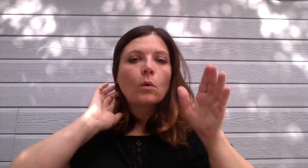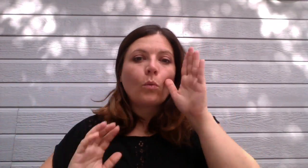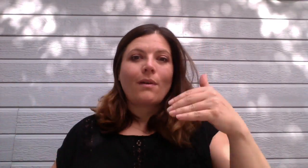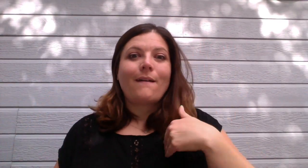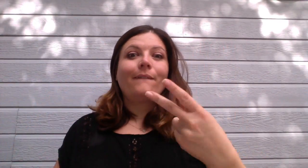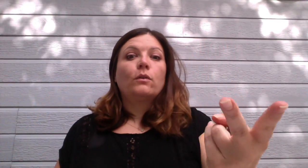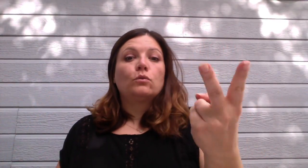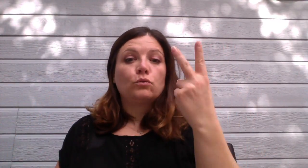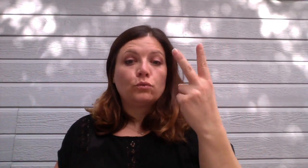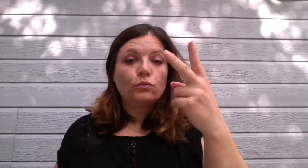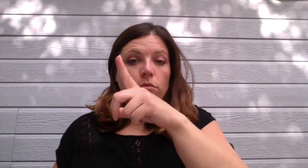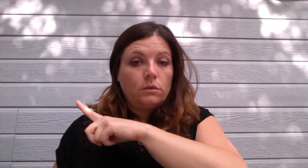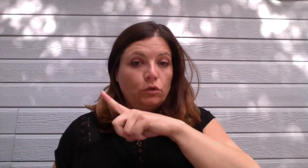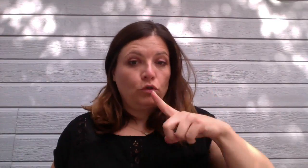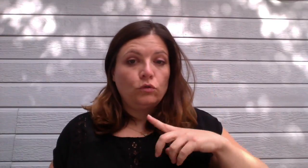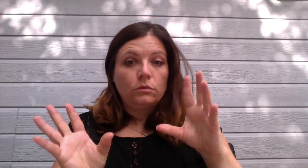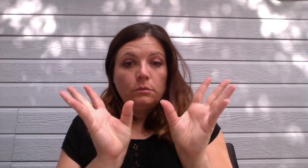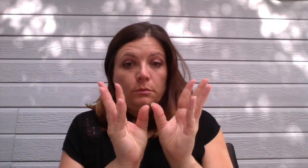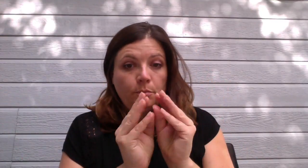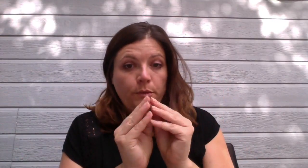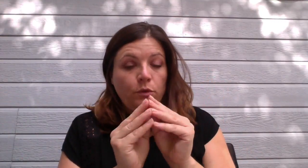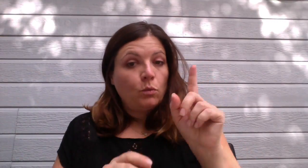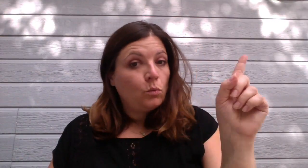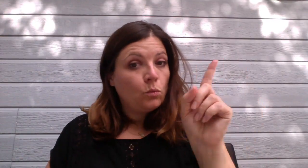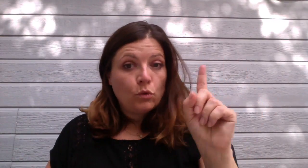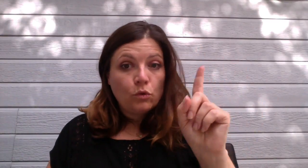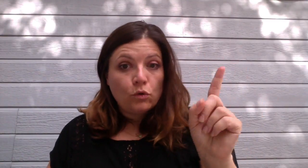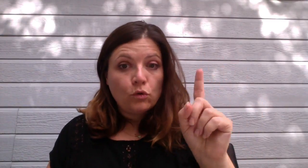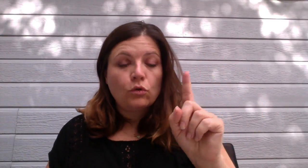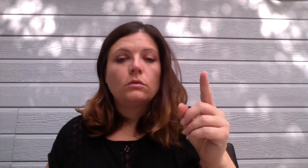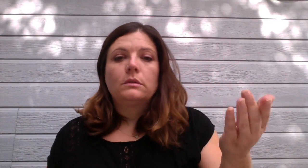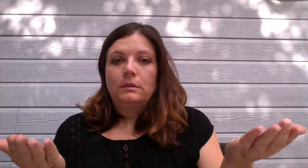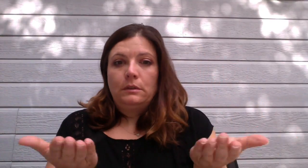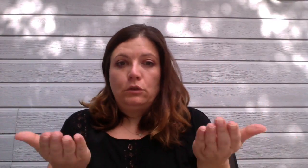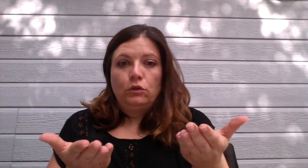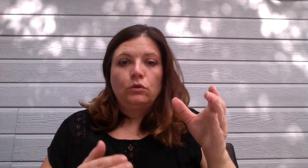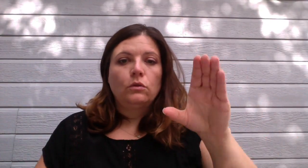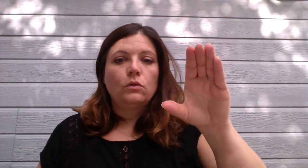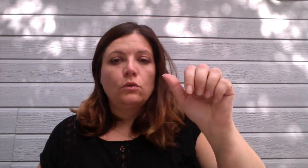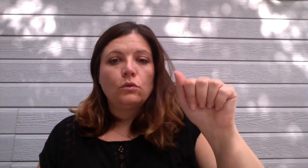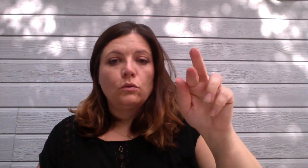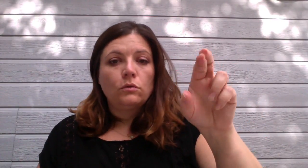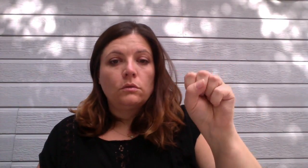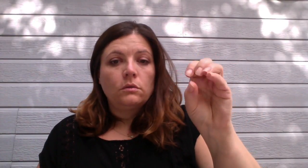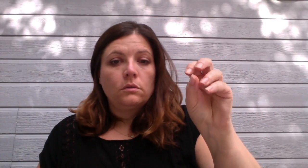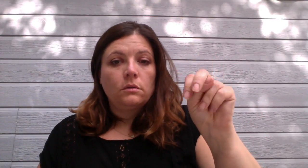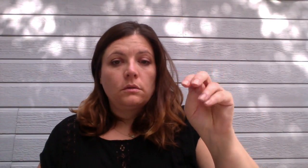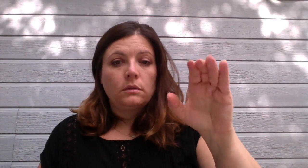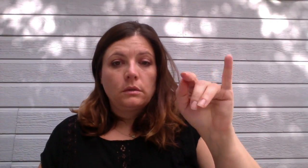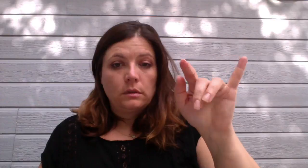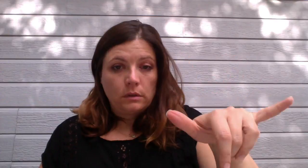We will have 2 Legislative meetings here in Carson City